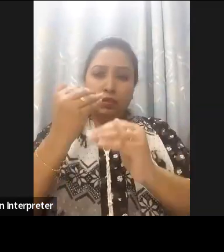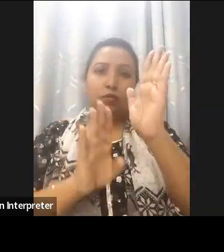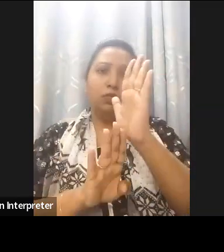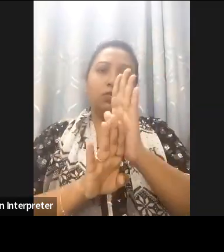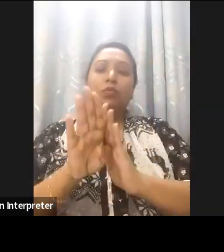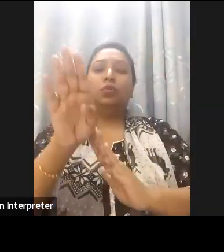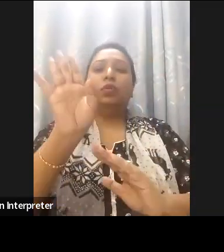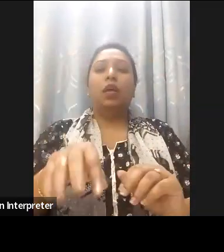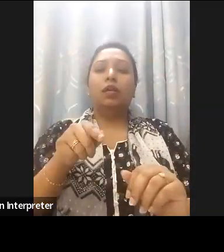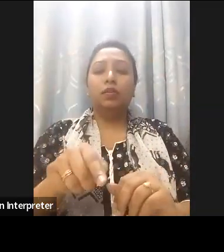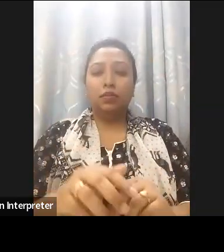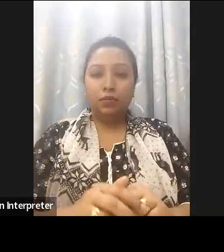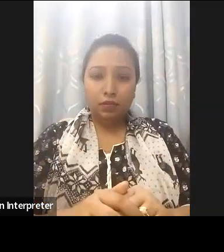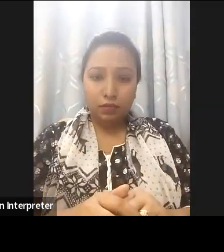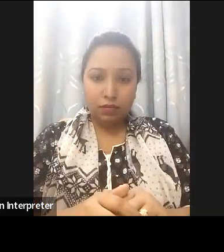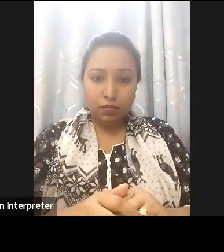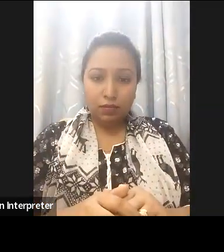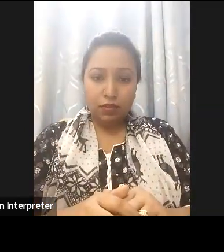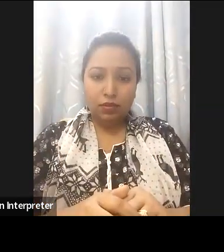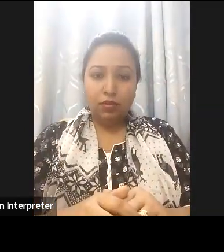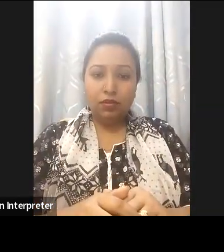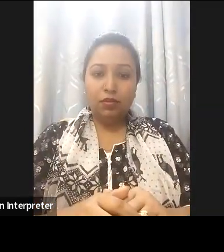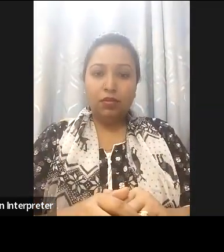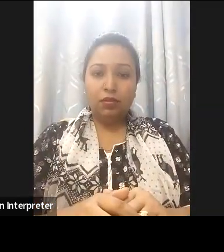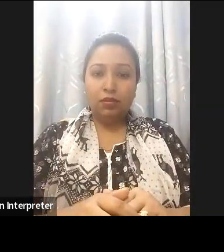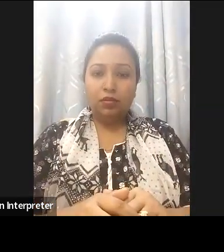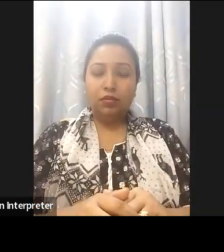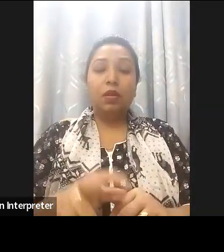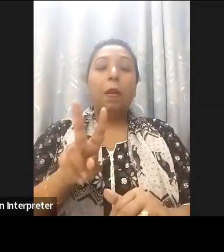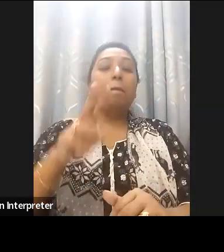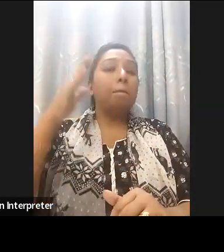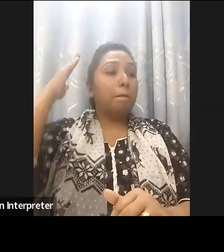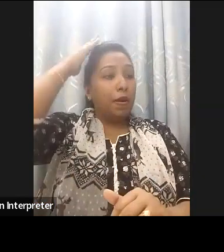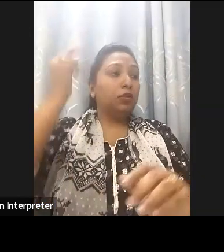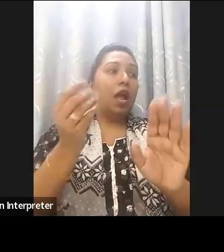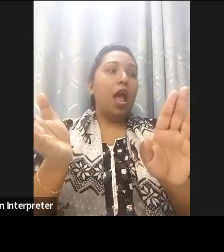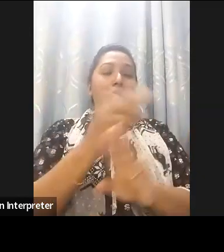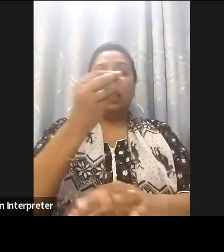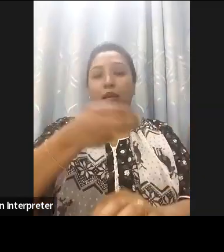some of that through the presentation that Vashkar has just made in recognizing and supporting